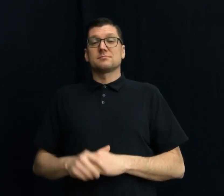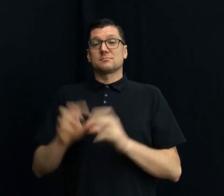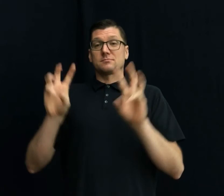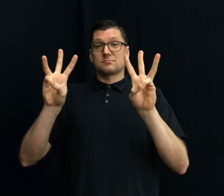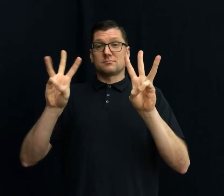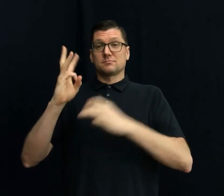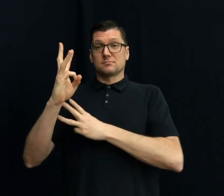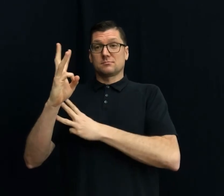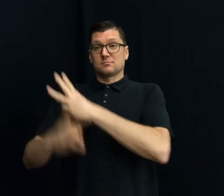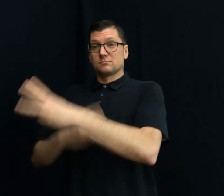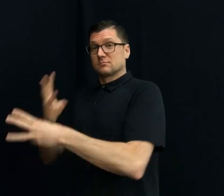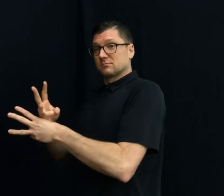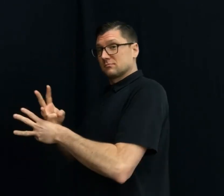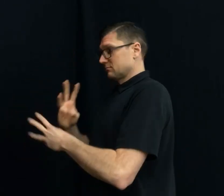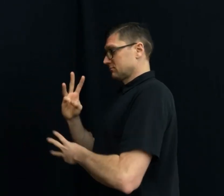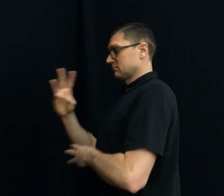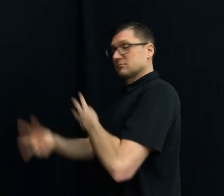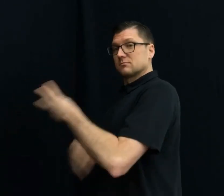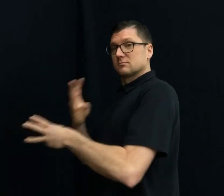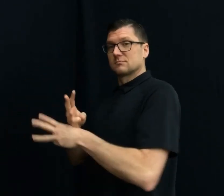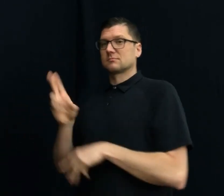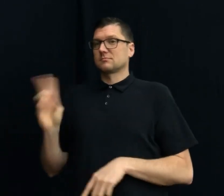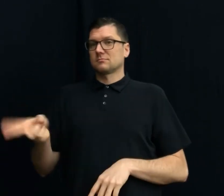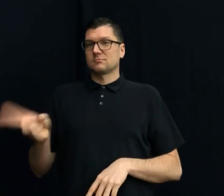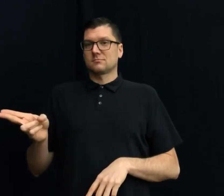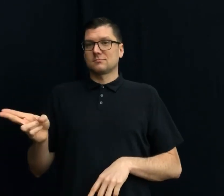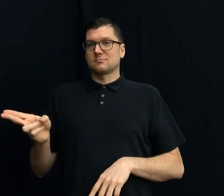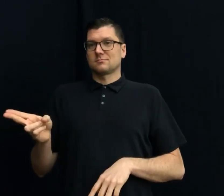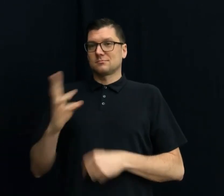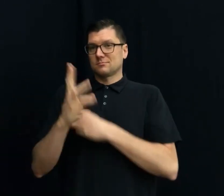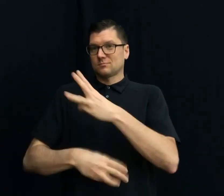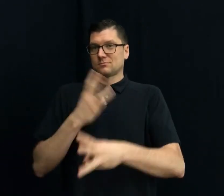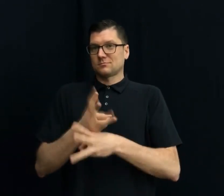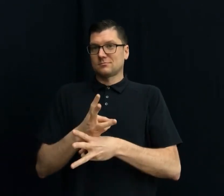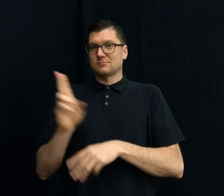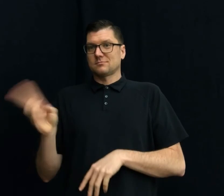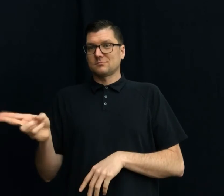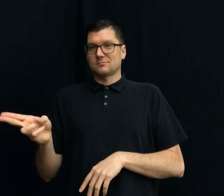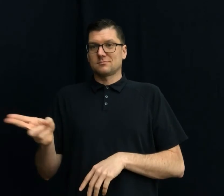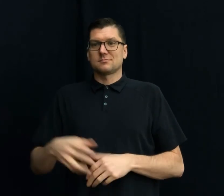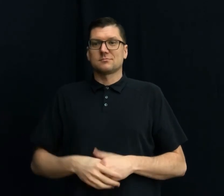WORLD HISTORY